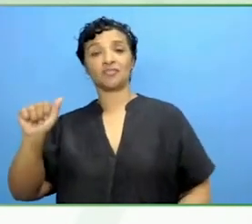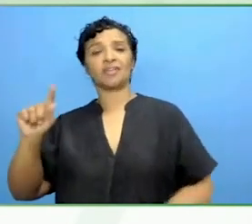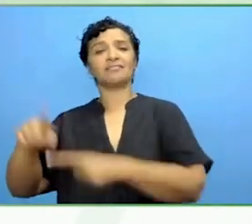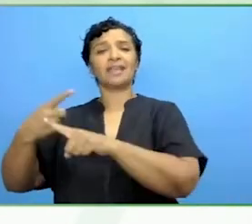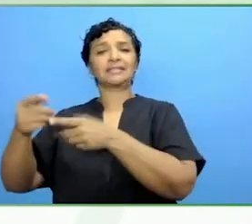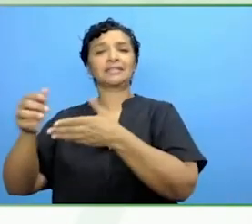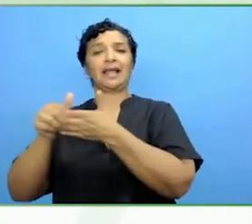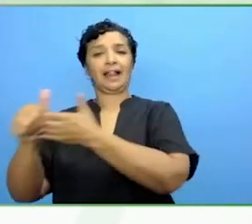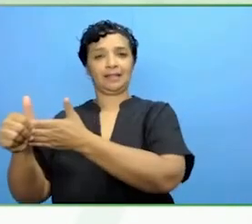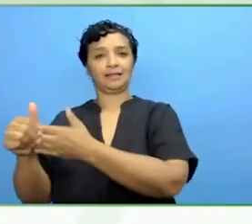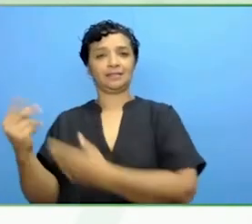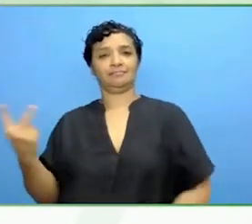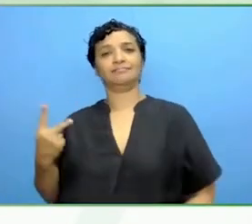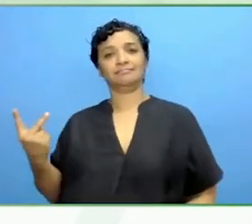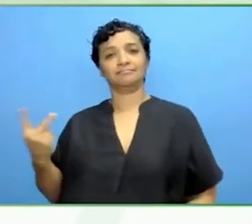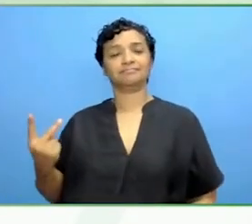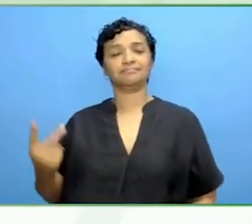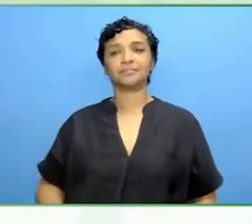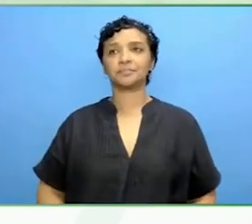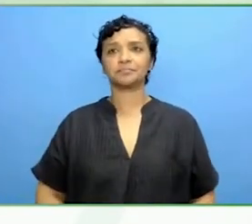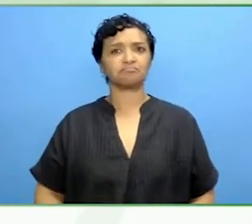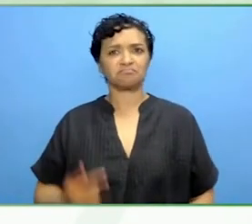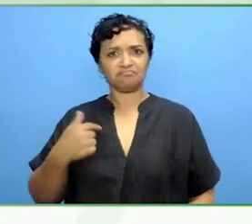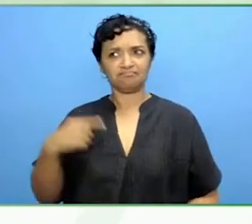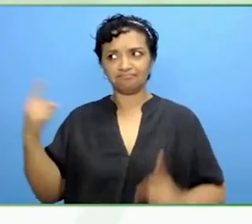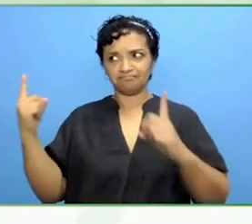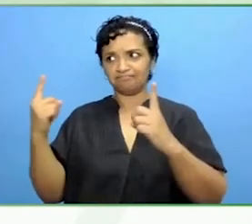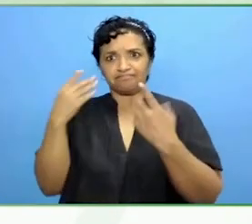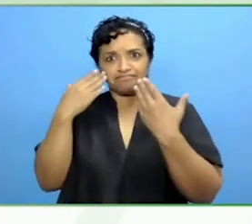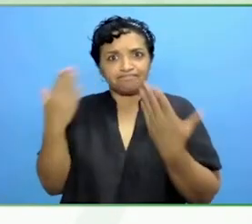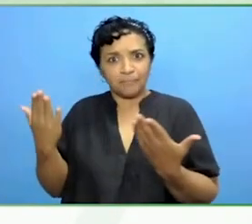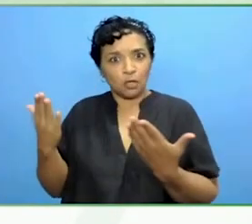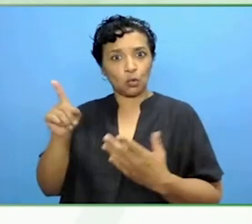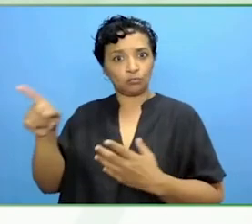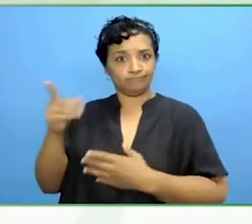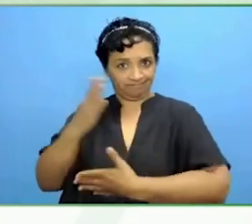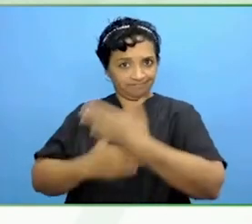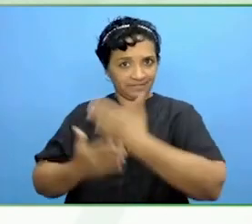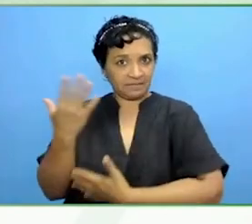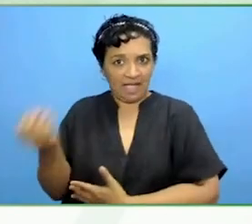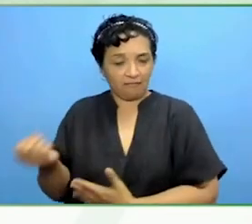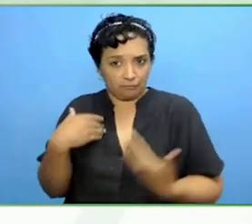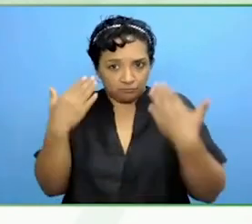I did not know that Andria had a disability. It was properly our second or third call.